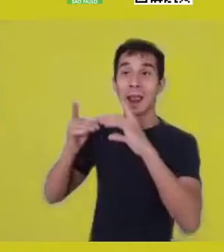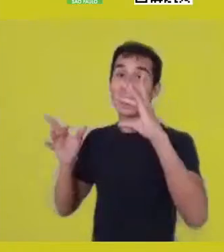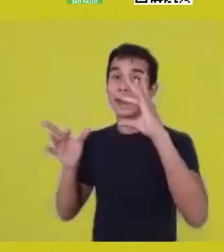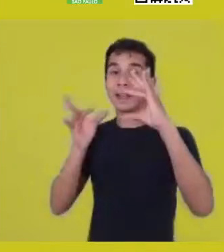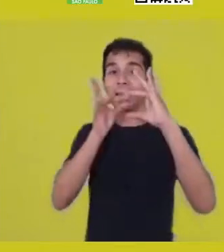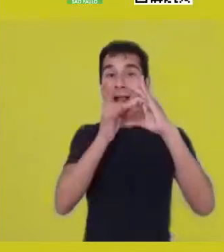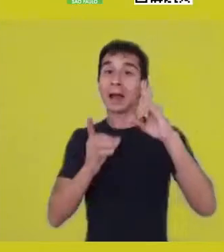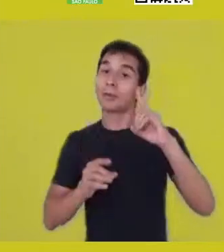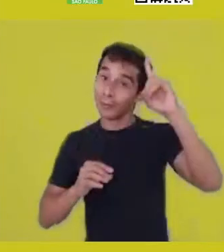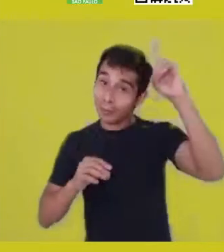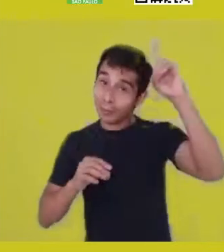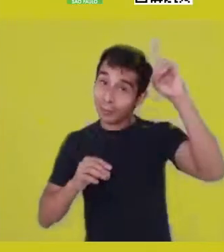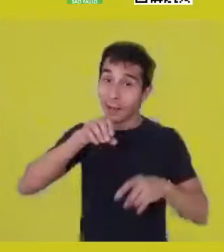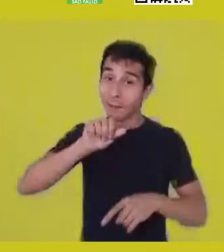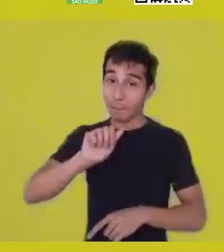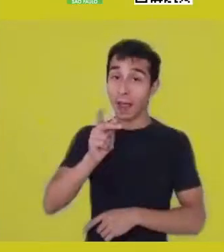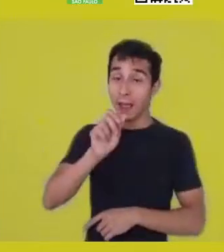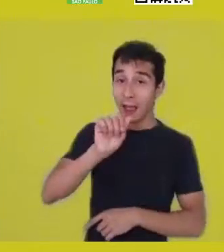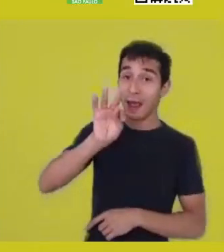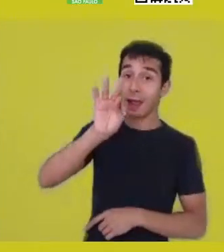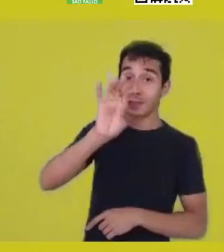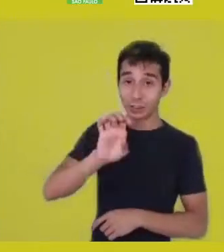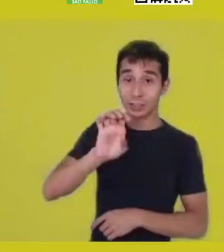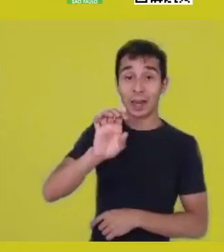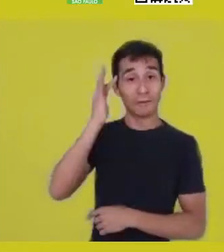that is born on the banks of the Nile